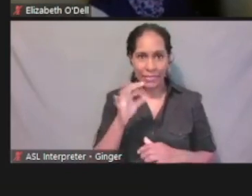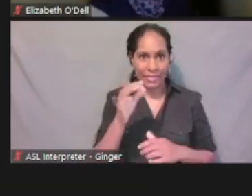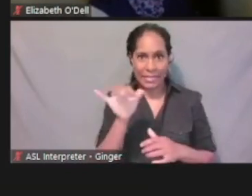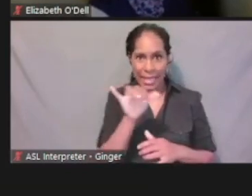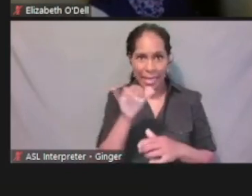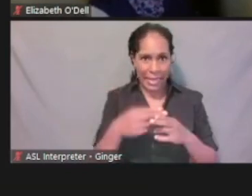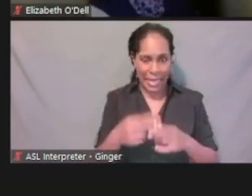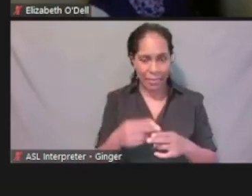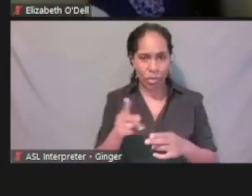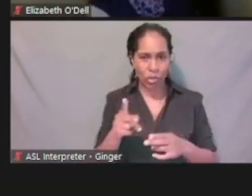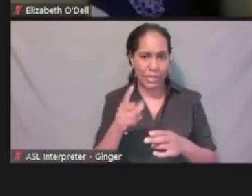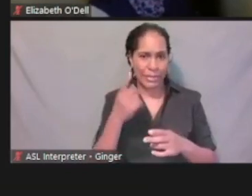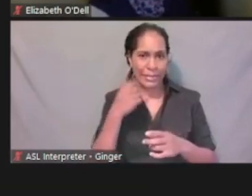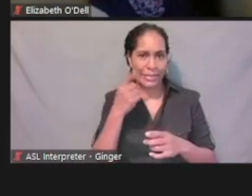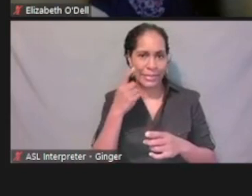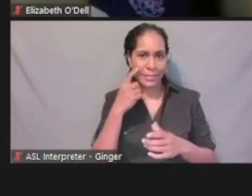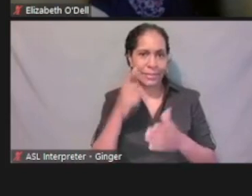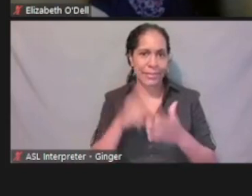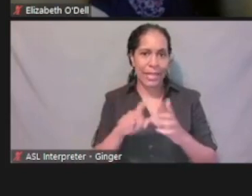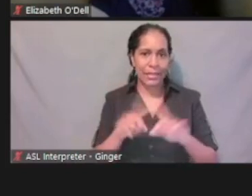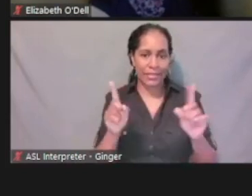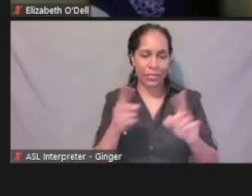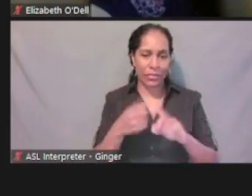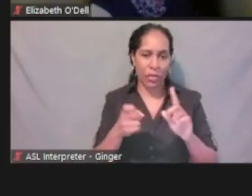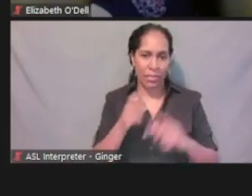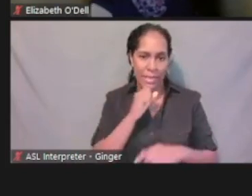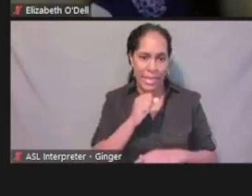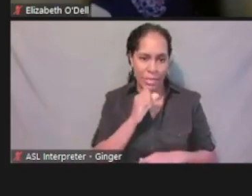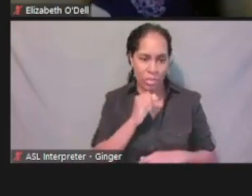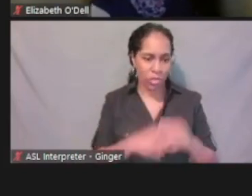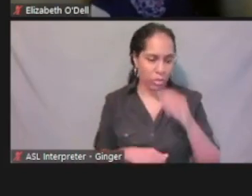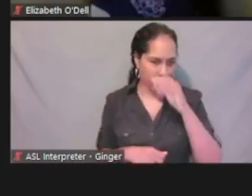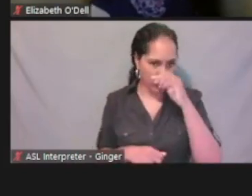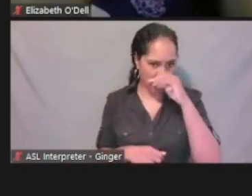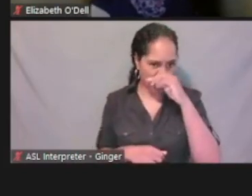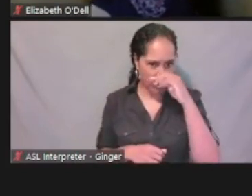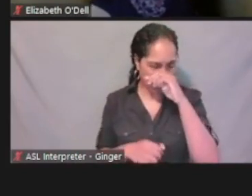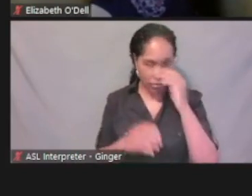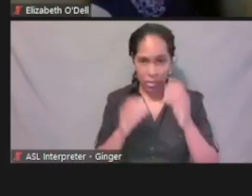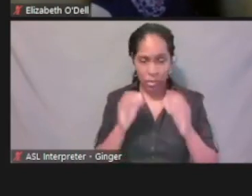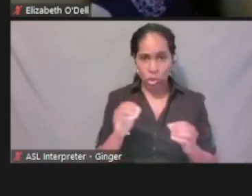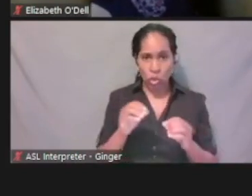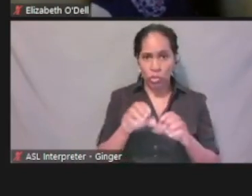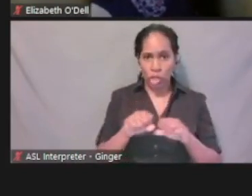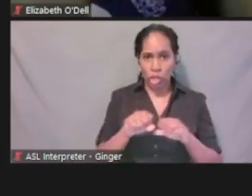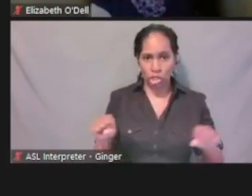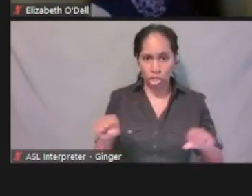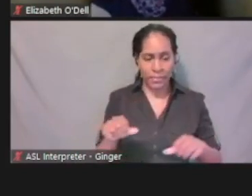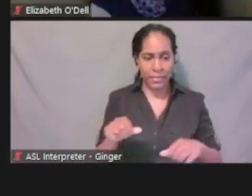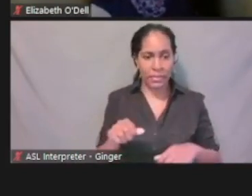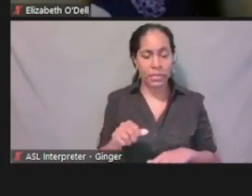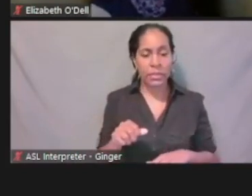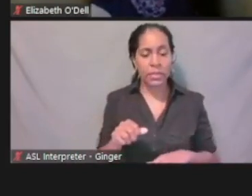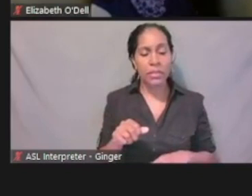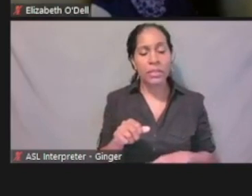but not any educational scholarships, I'll say, no. And again, this income is based upon income